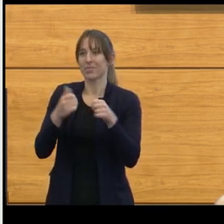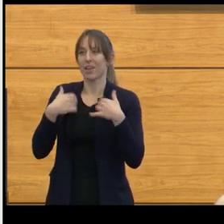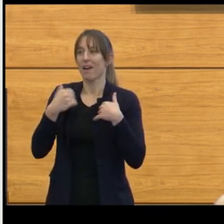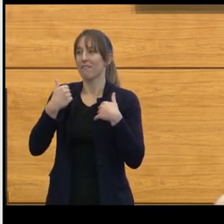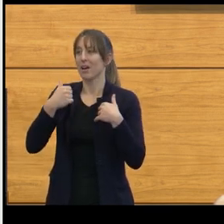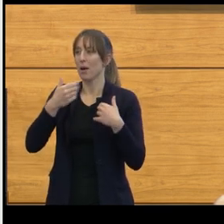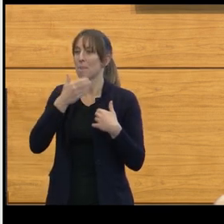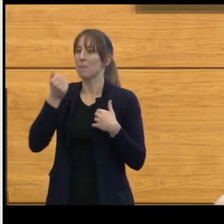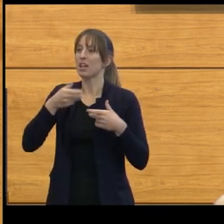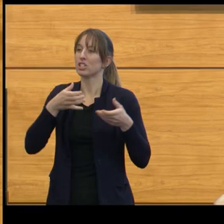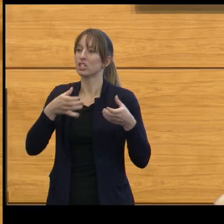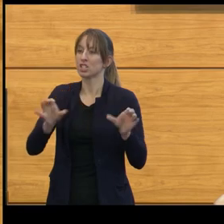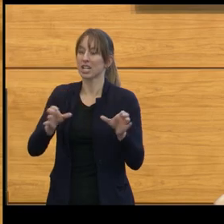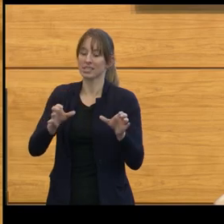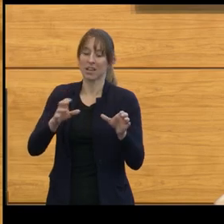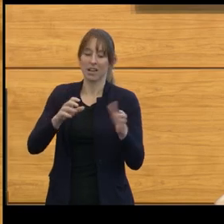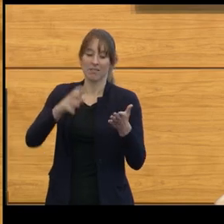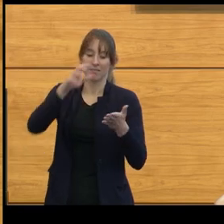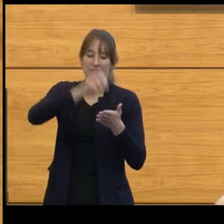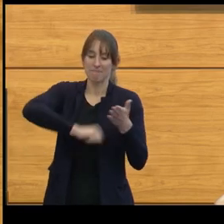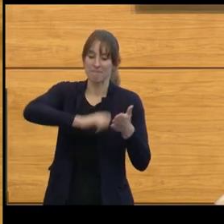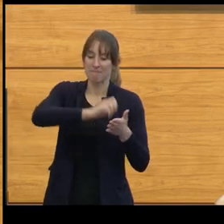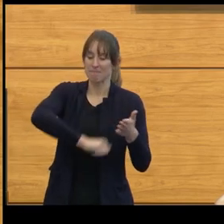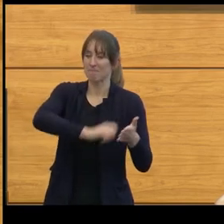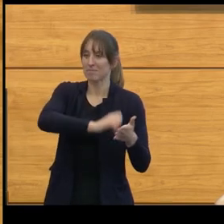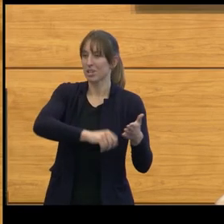So, there began a quest with our colleagues